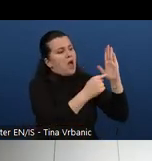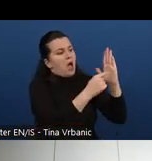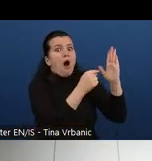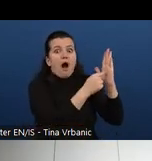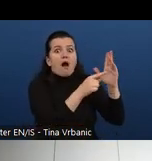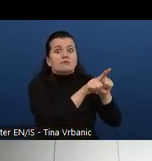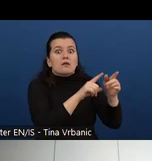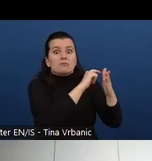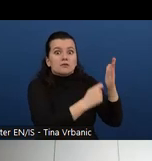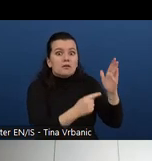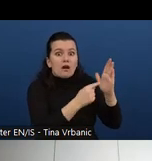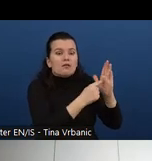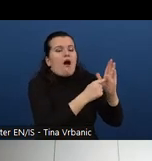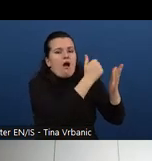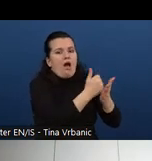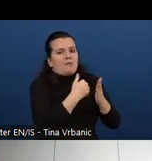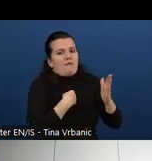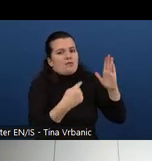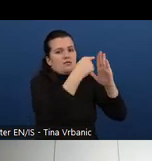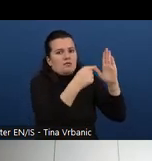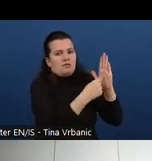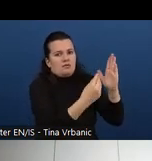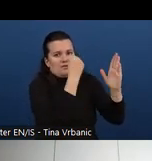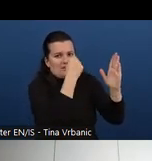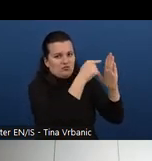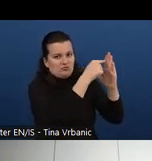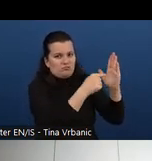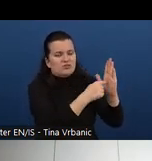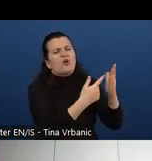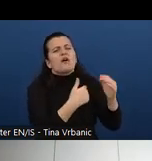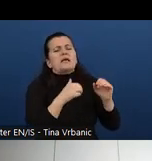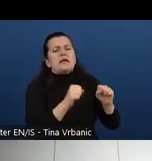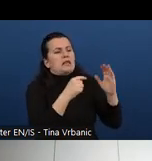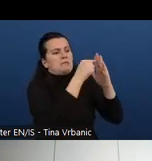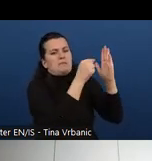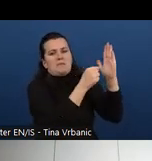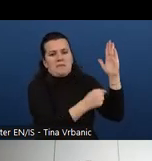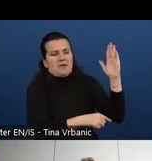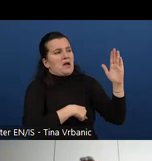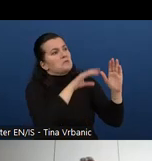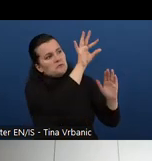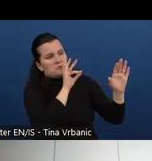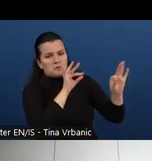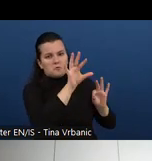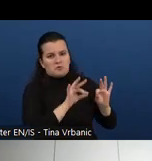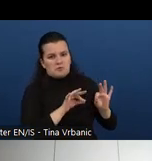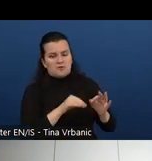Because that's, you know, a joint training or something like that. So that's the reason for that.